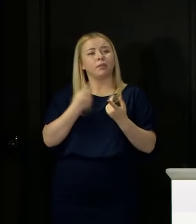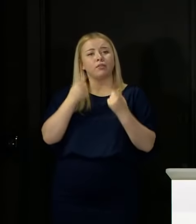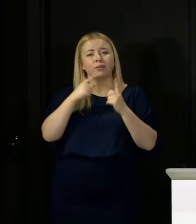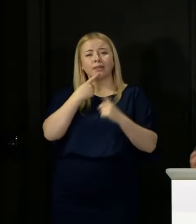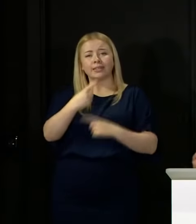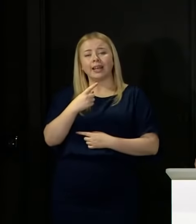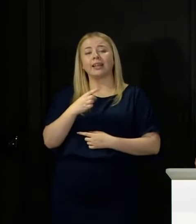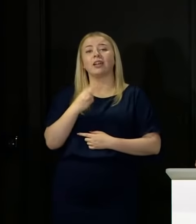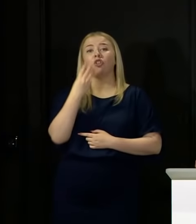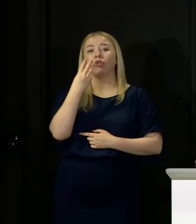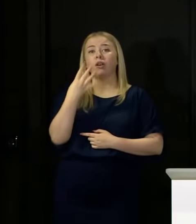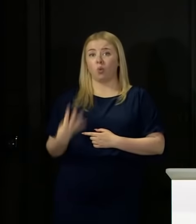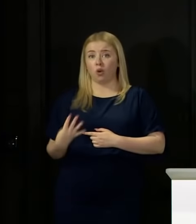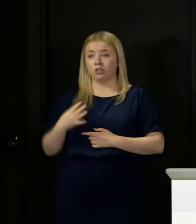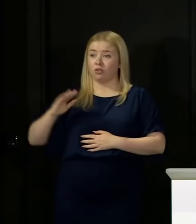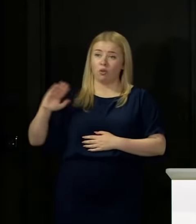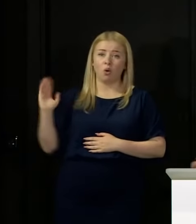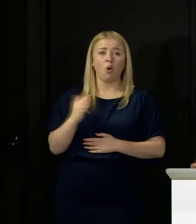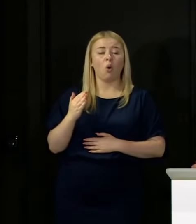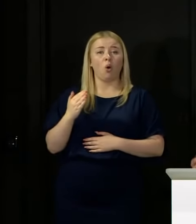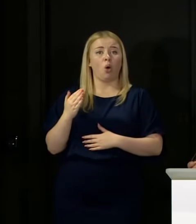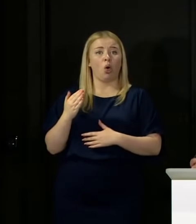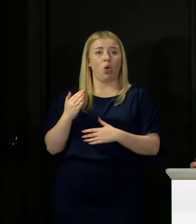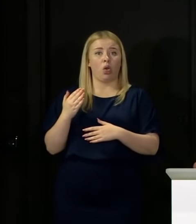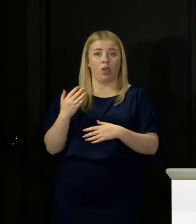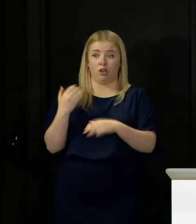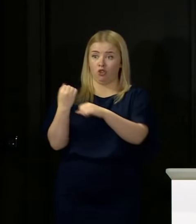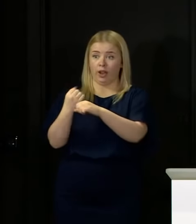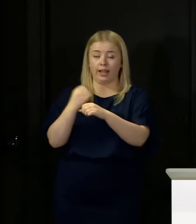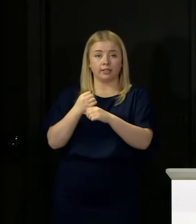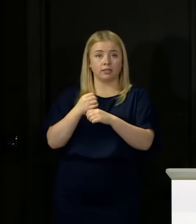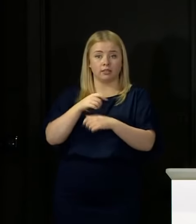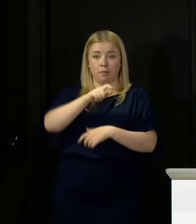quarters of all grades have not required any moderation.